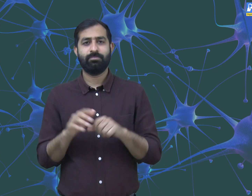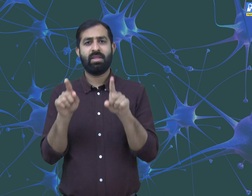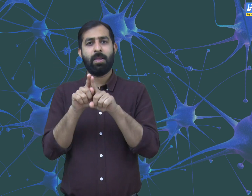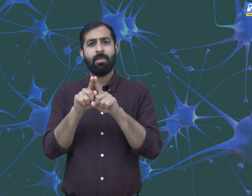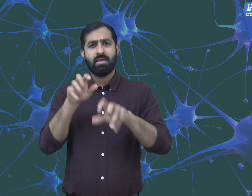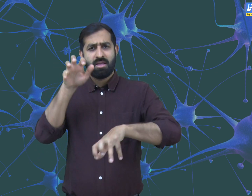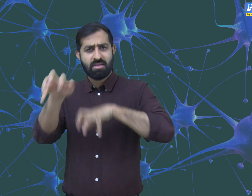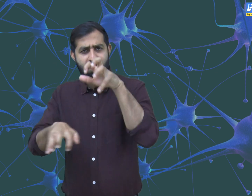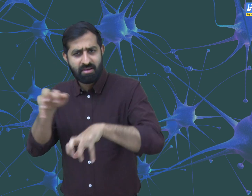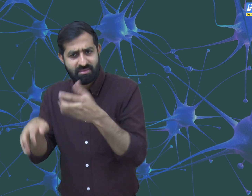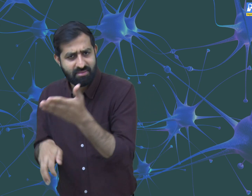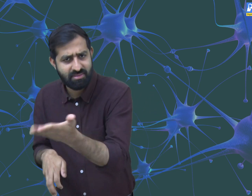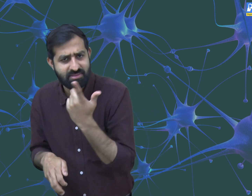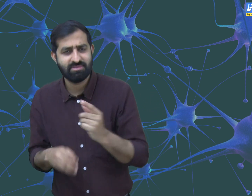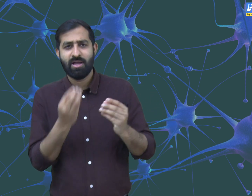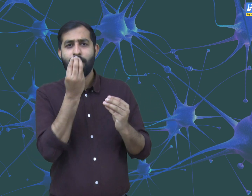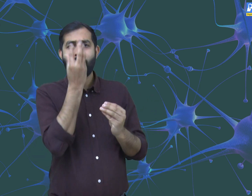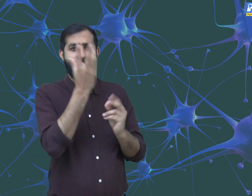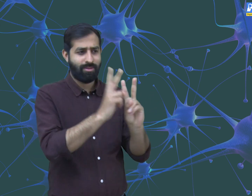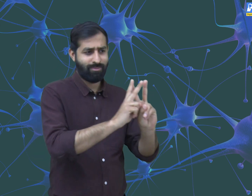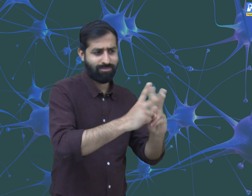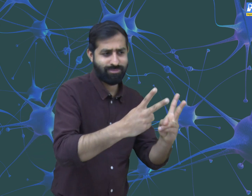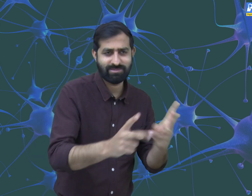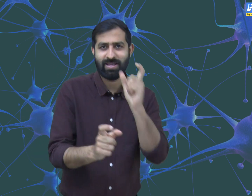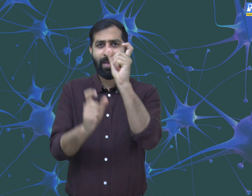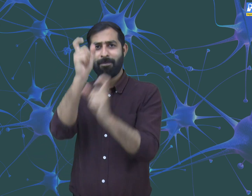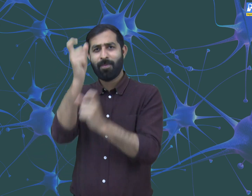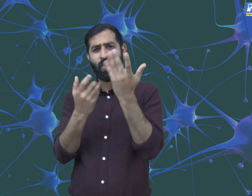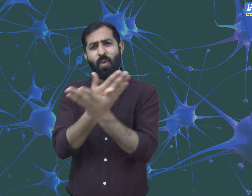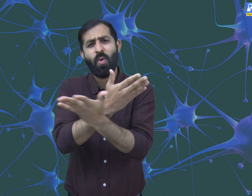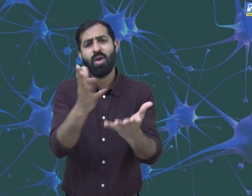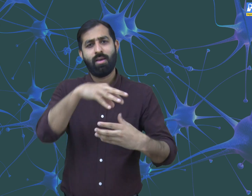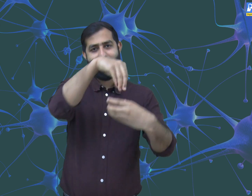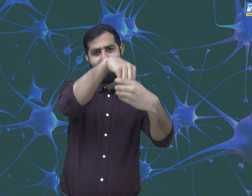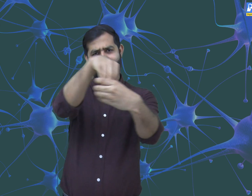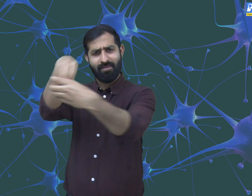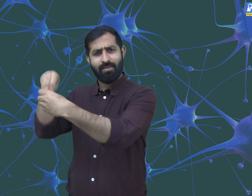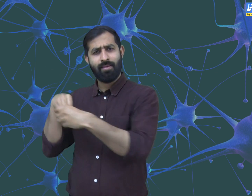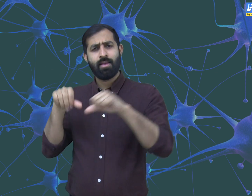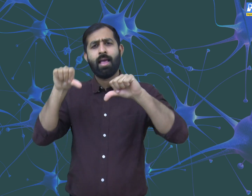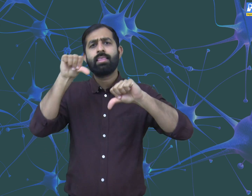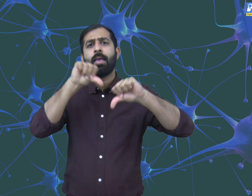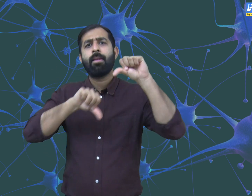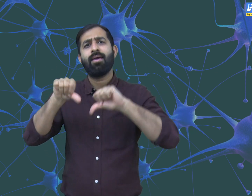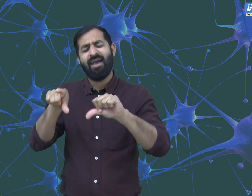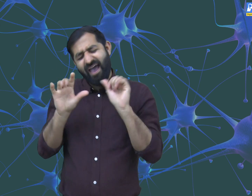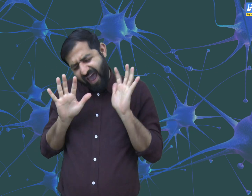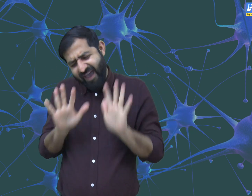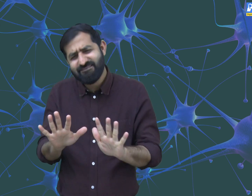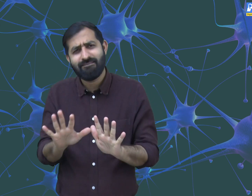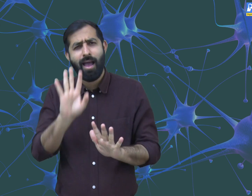Metabolism describes all the chemical processes that go on continuously inside animals, plants and human body.